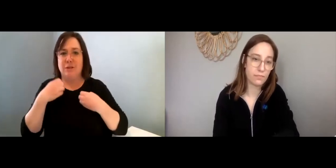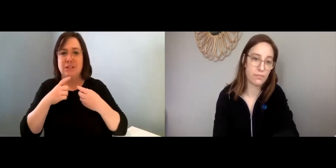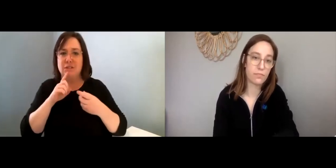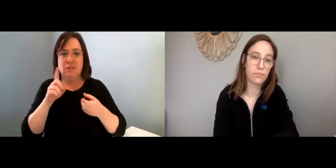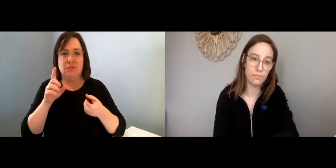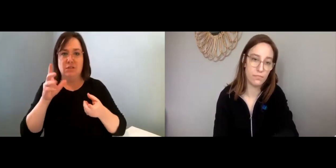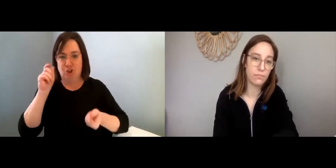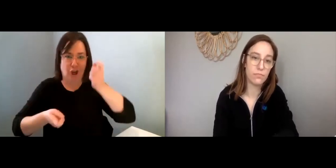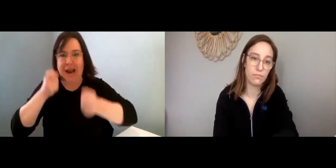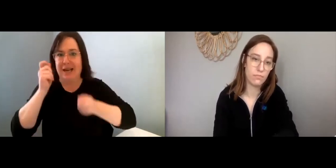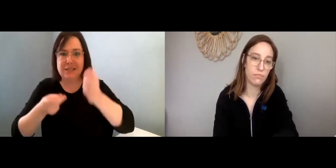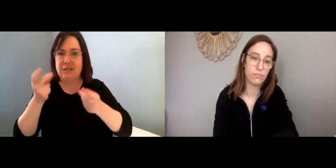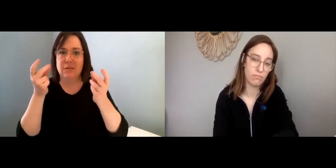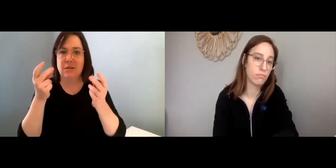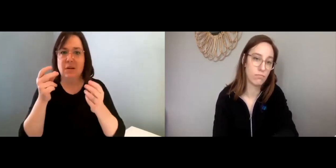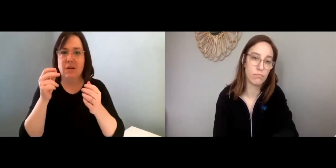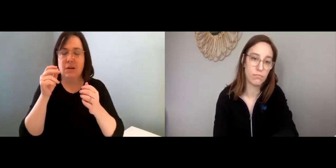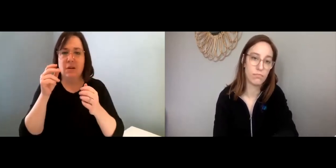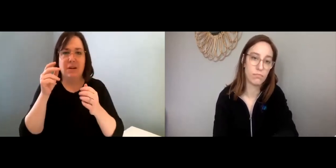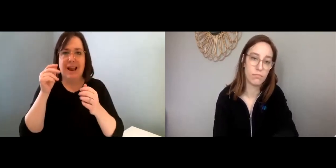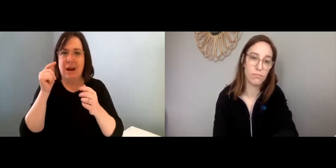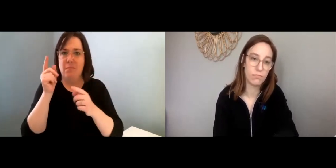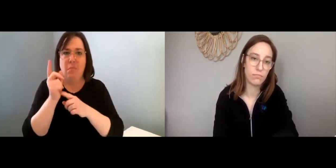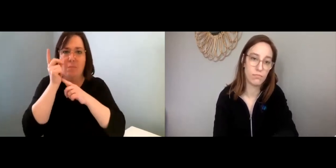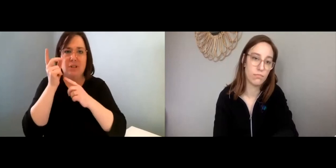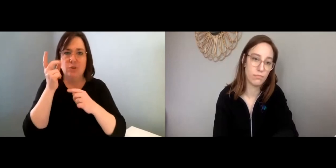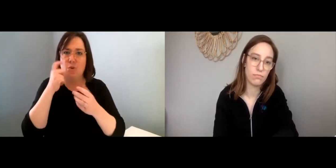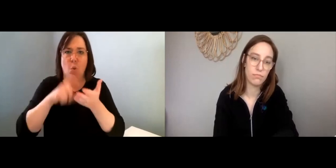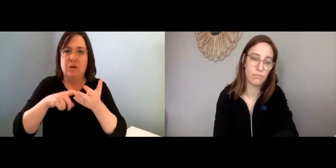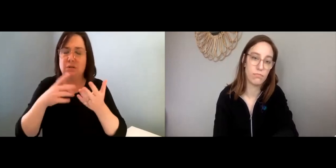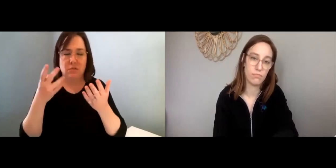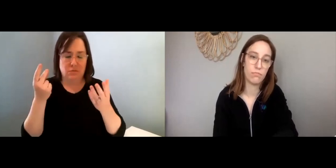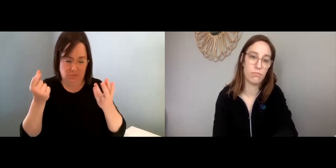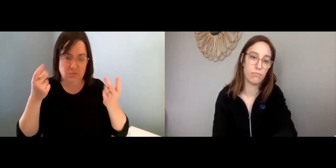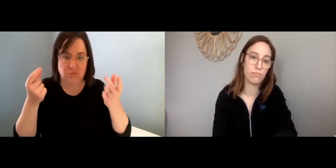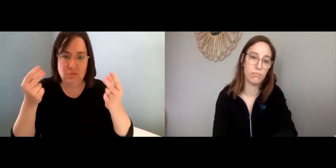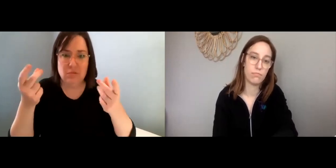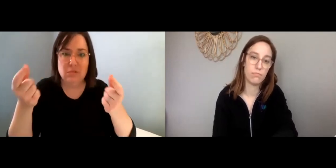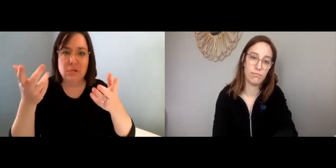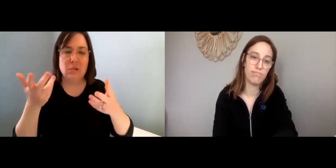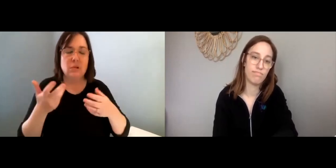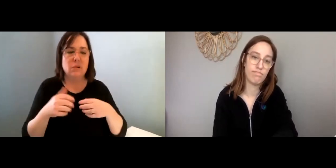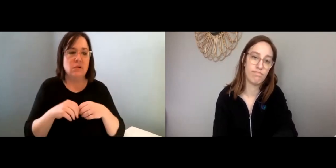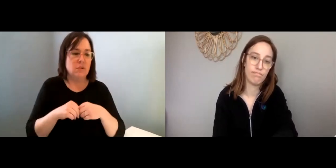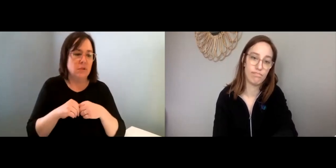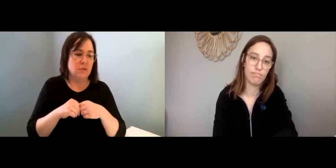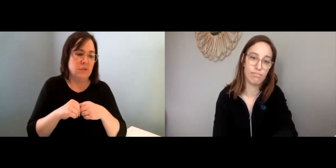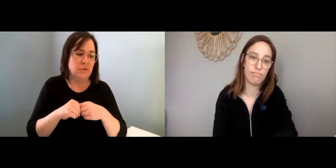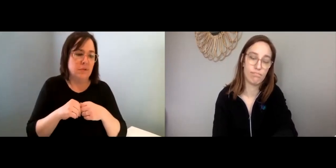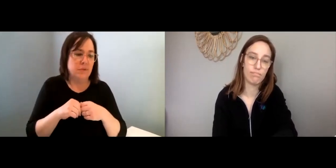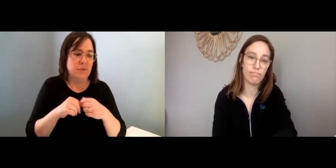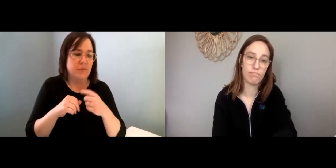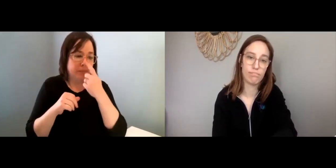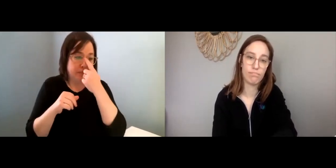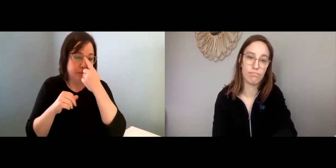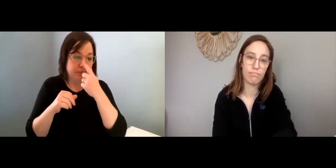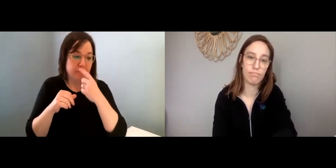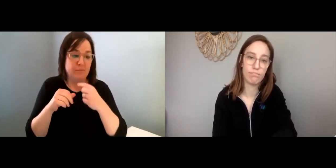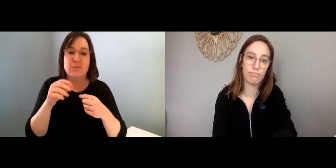Emotions can change at a moment’s notice, and continue changing rapidly.